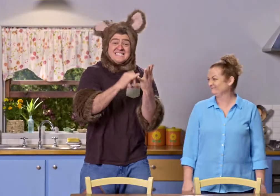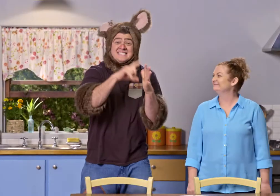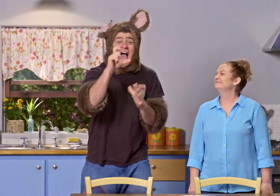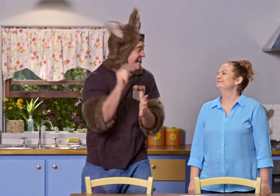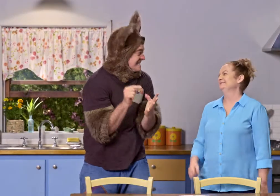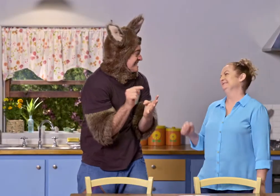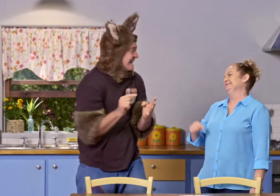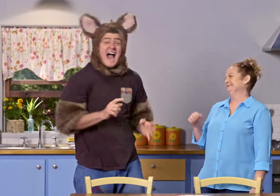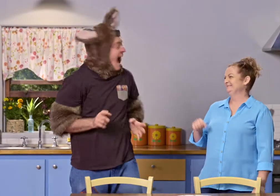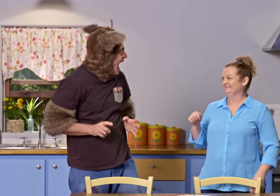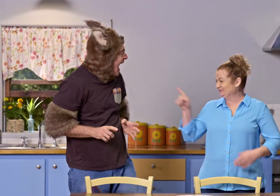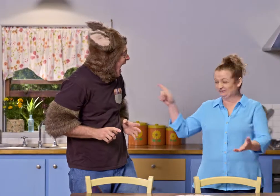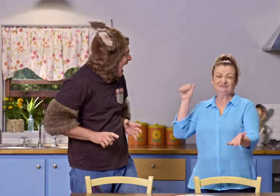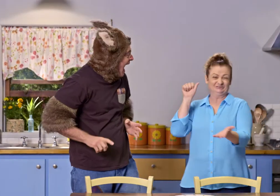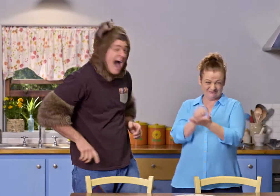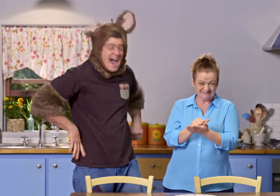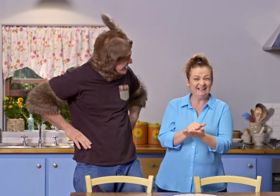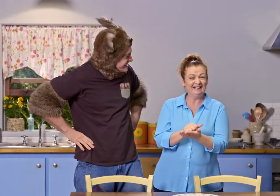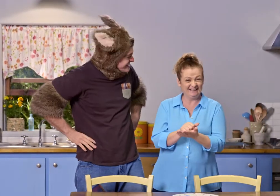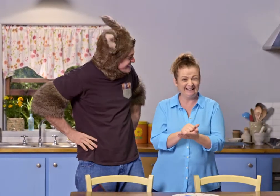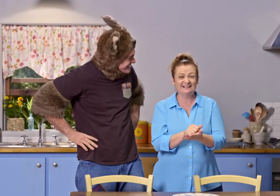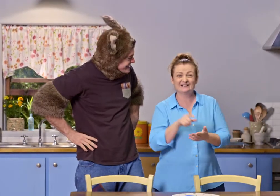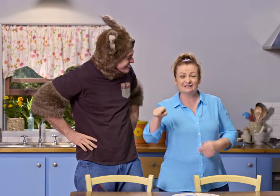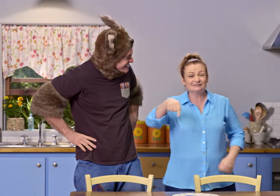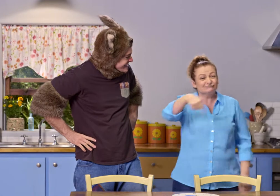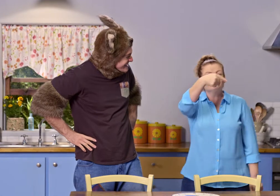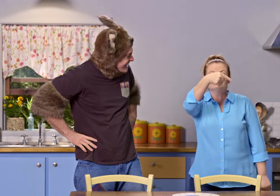That's how many seconds have gone by. Oh, yes, you're right, Possum.